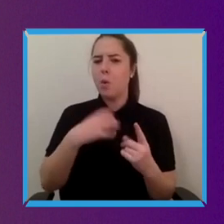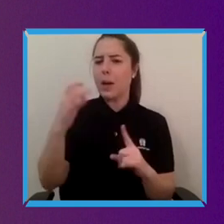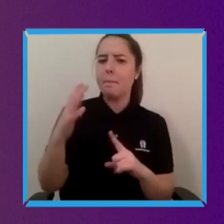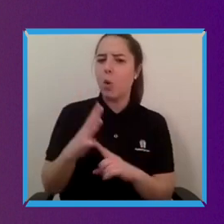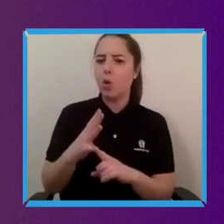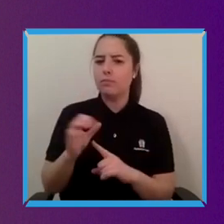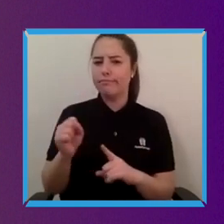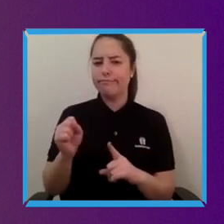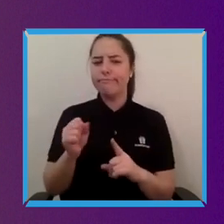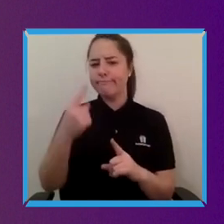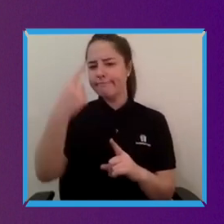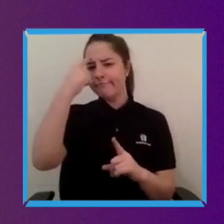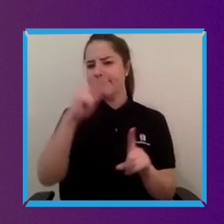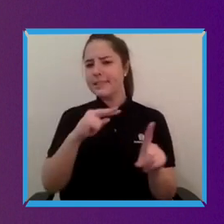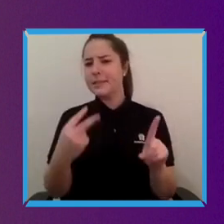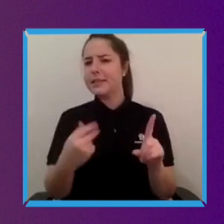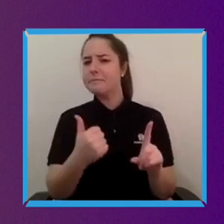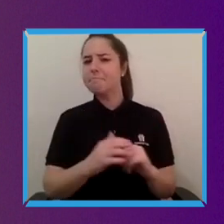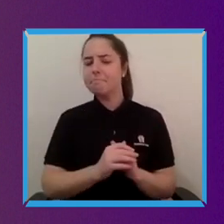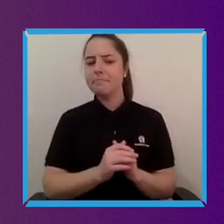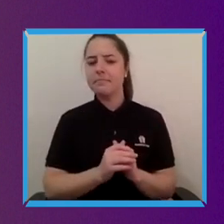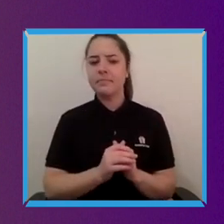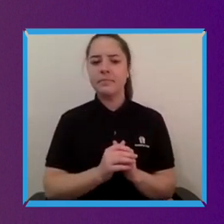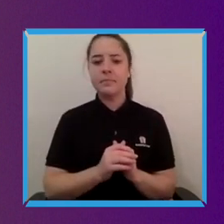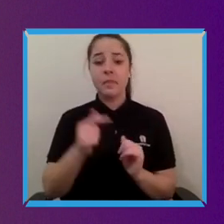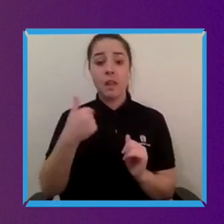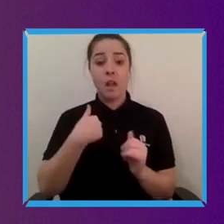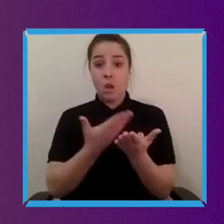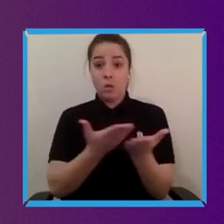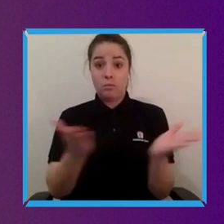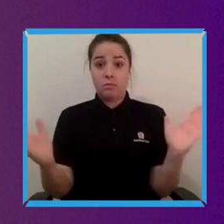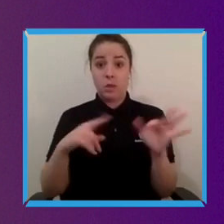if we're to imagine and I'll throw this to the whole panel if we're to imagine